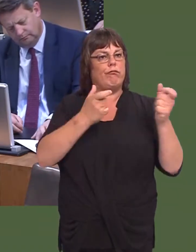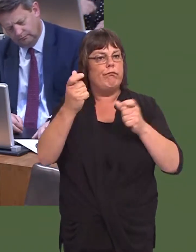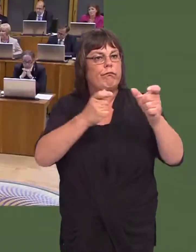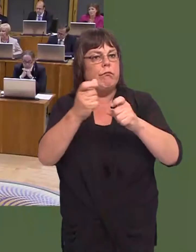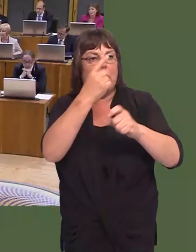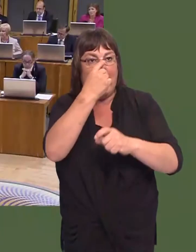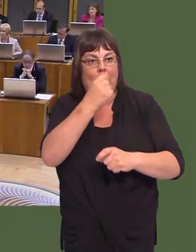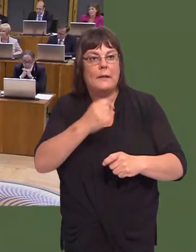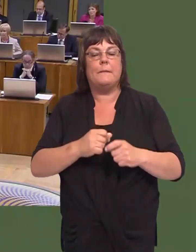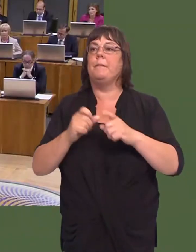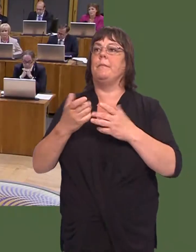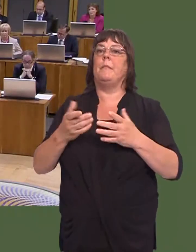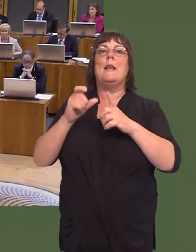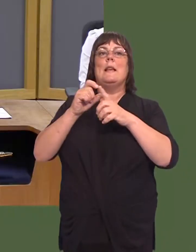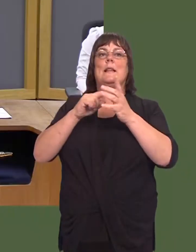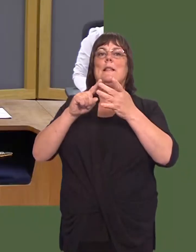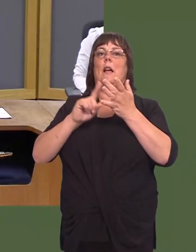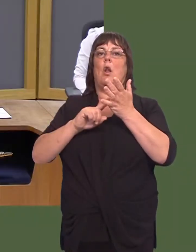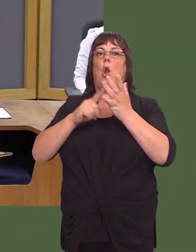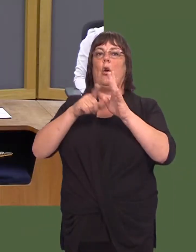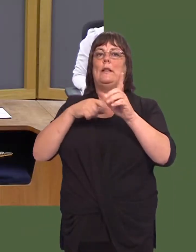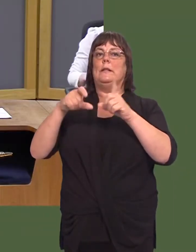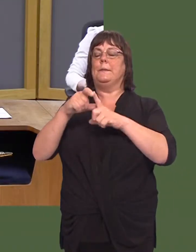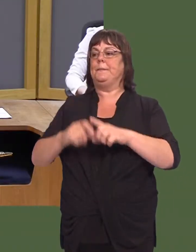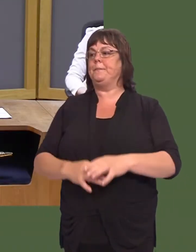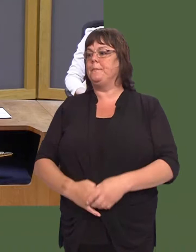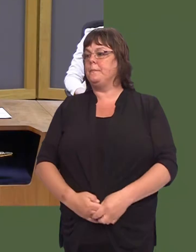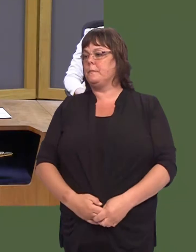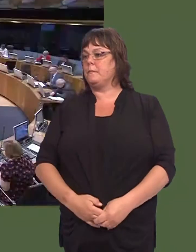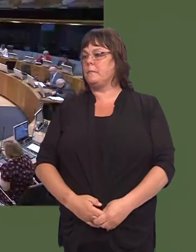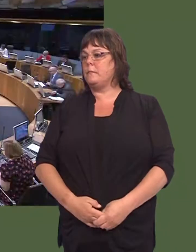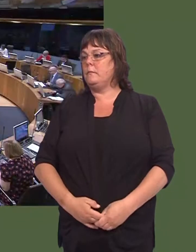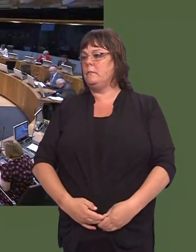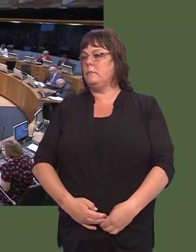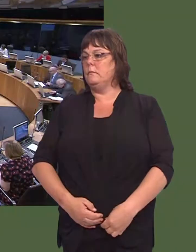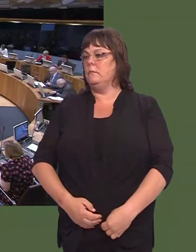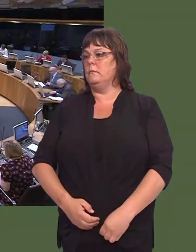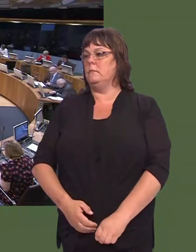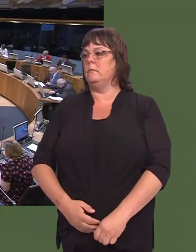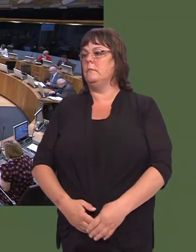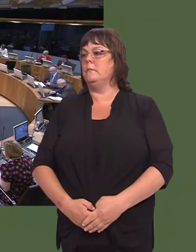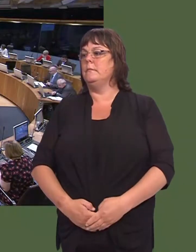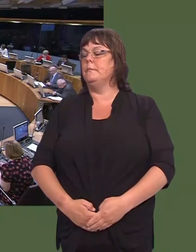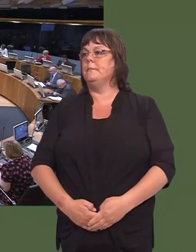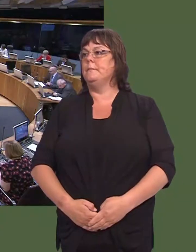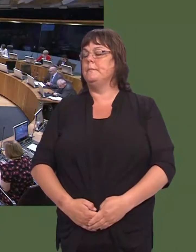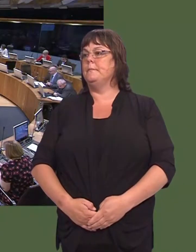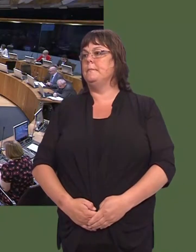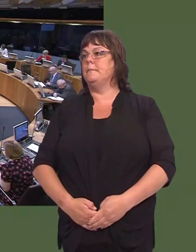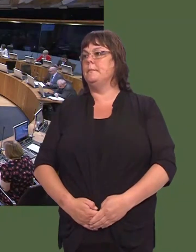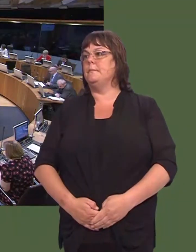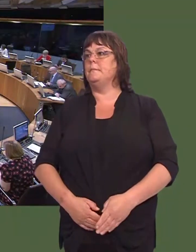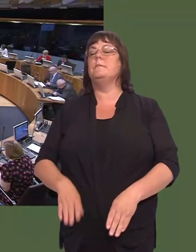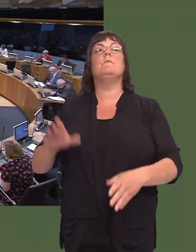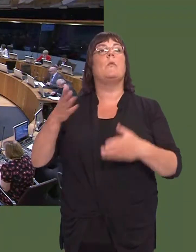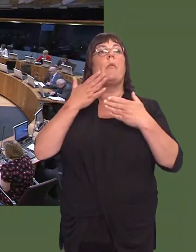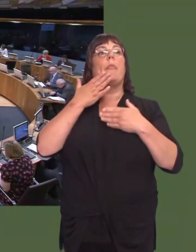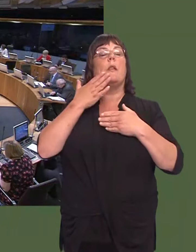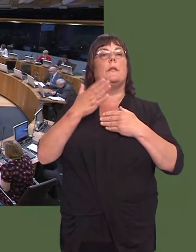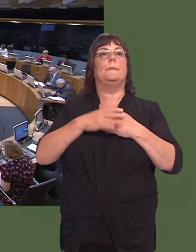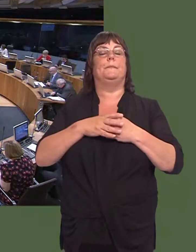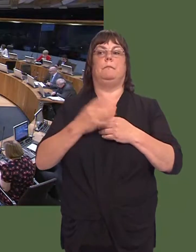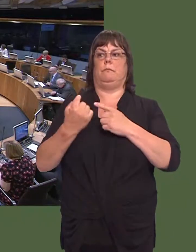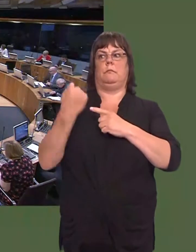Dai Lloyd: Ymhellach iír ateb yna, Brif Weinidog, y mis diwethaf, fe wnaeth pennaeth Ewropeaidd